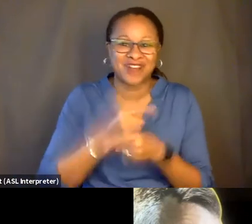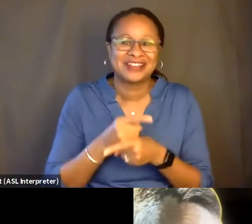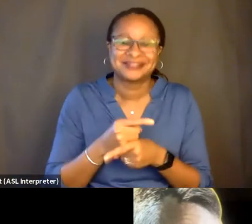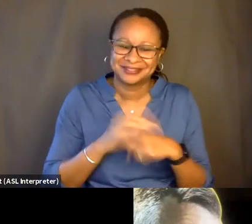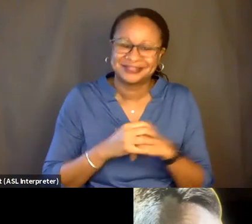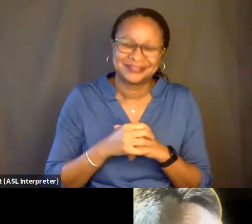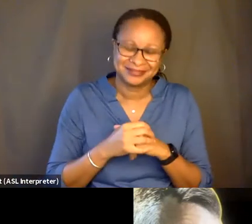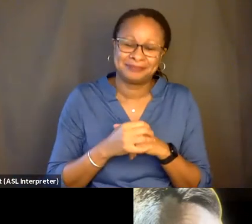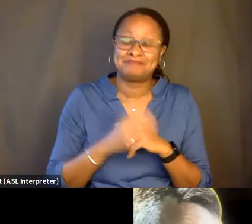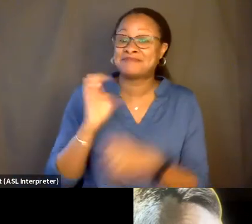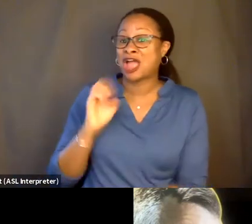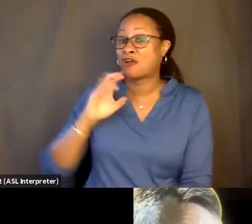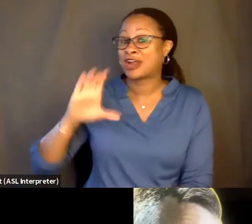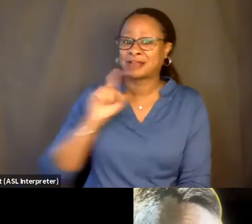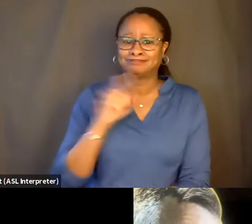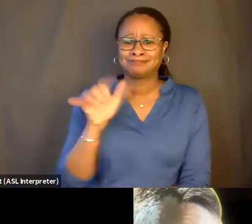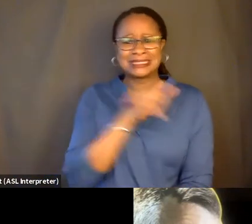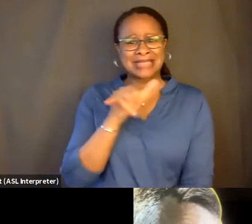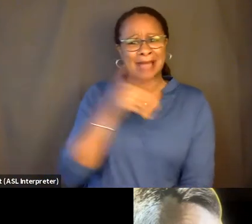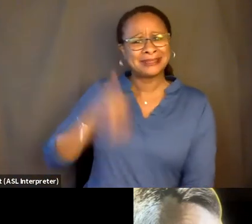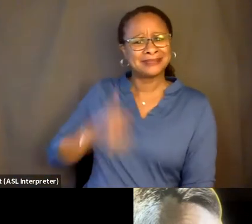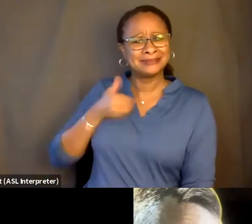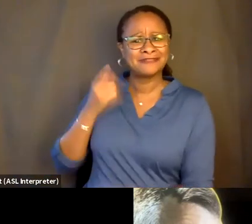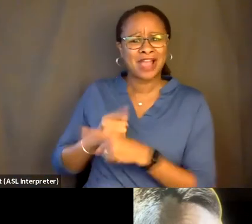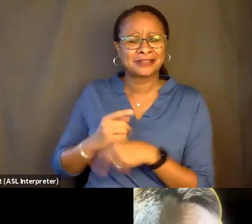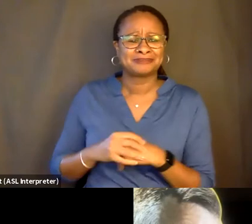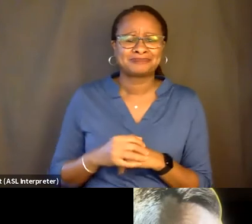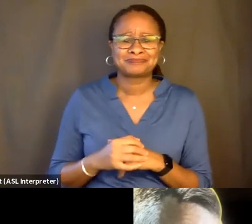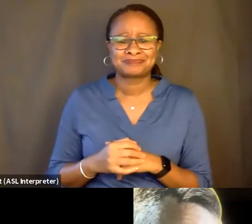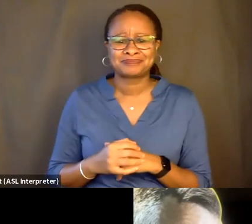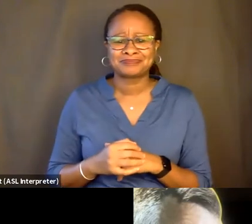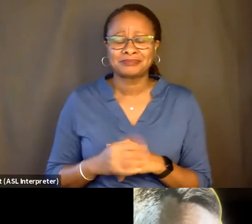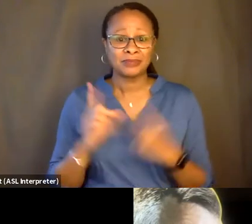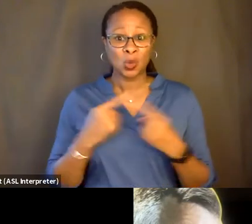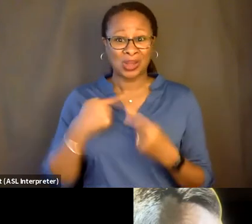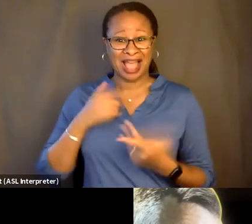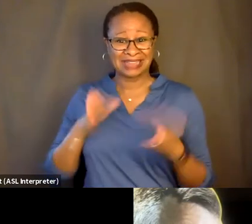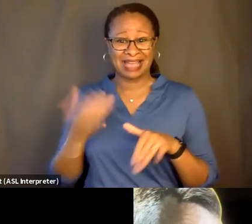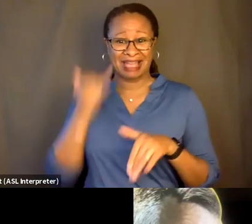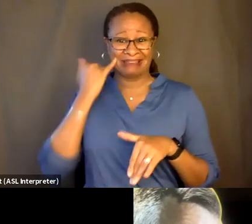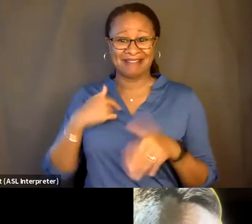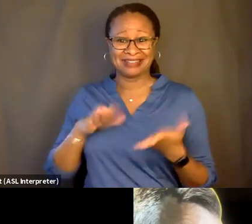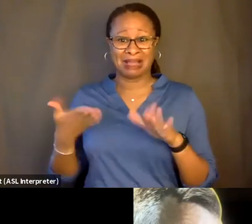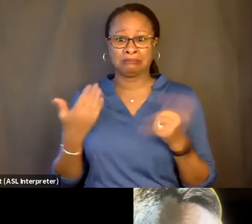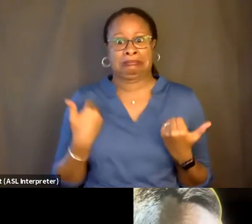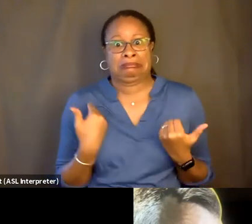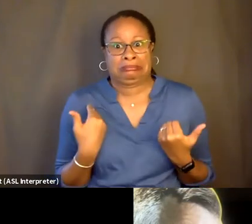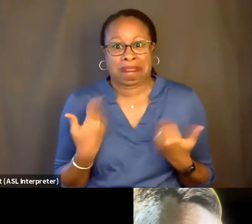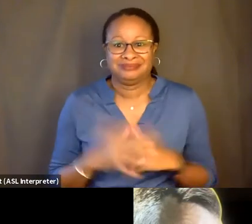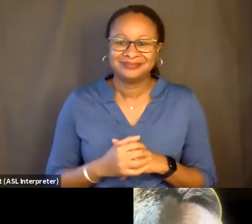And Eric, like, you're the same as me. You're like, when I die, if I die--